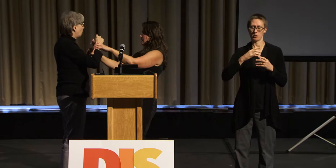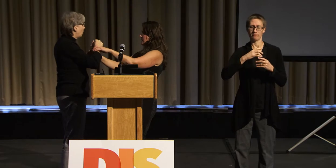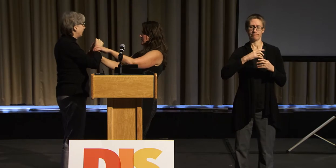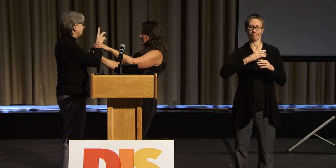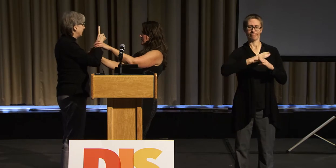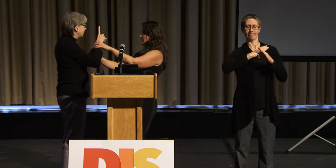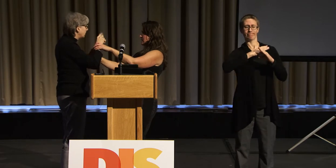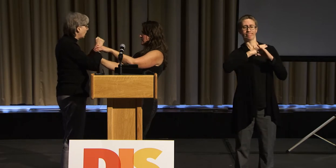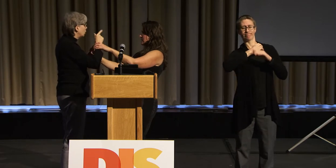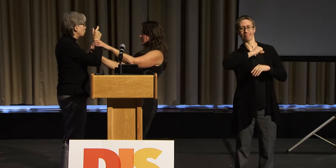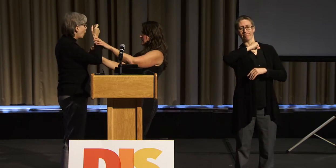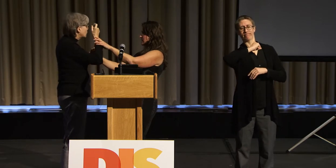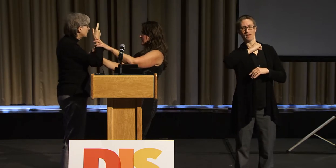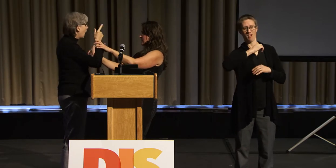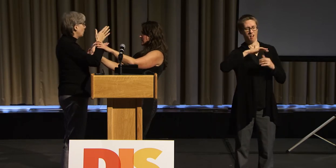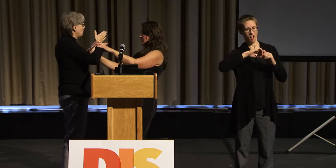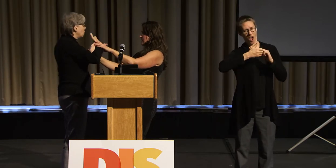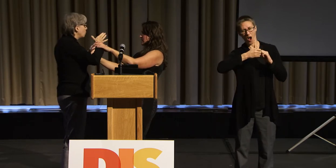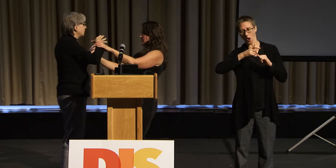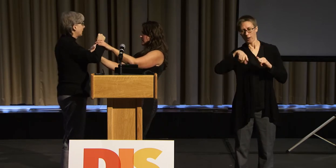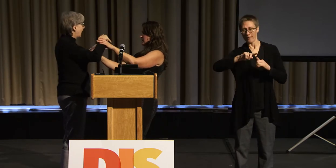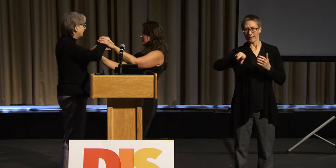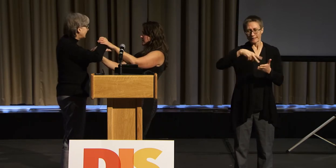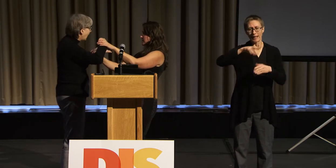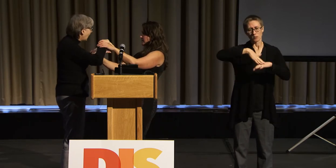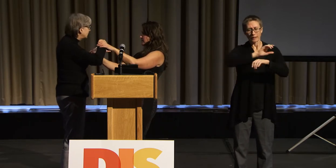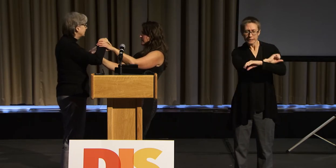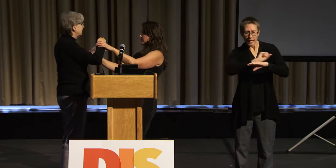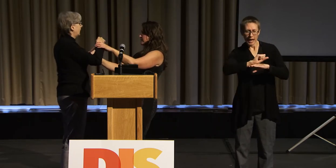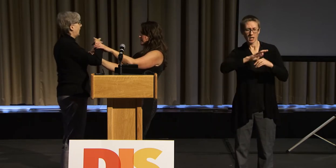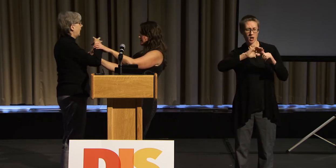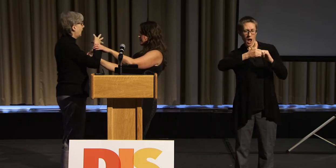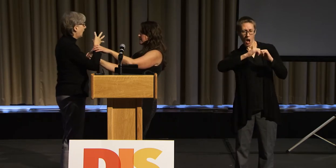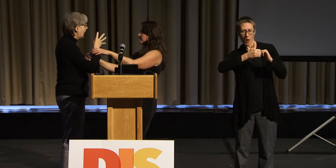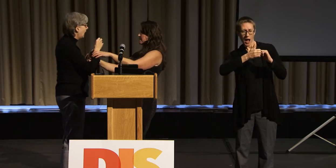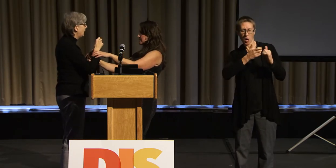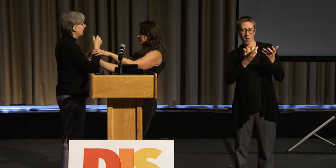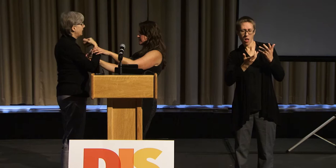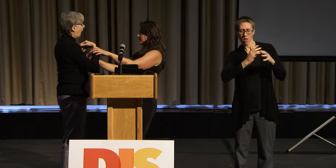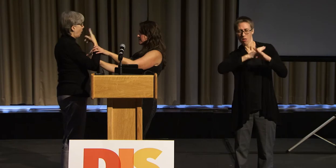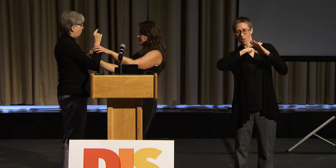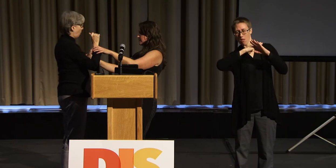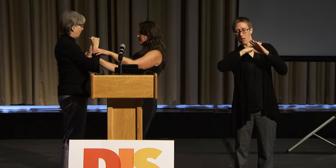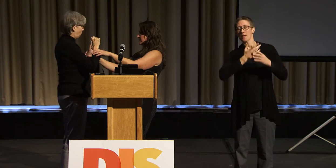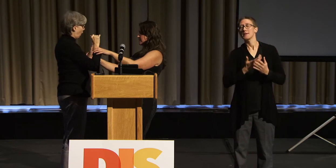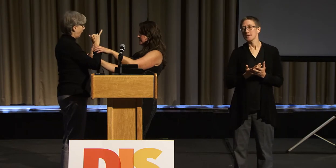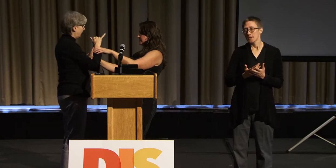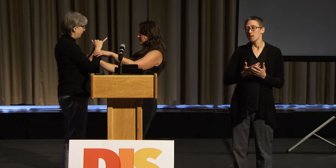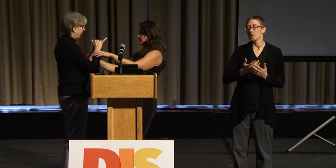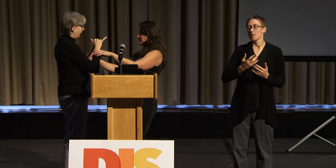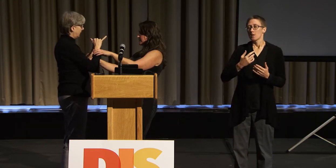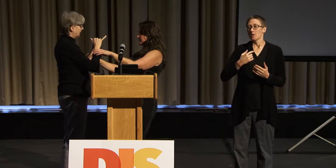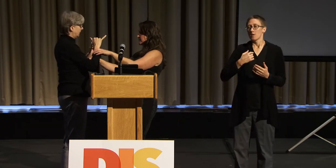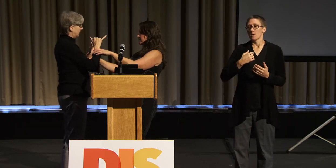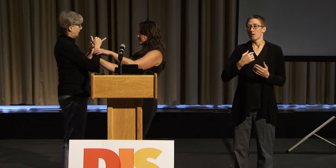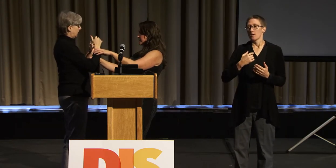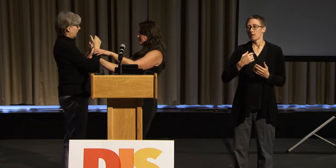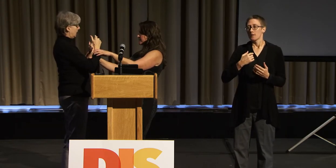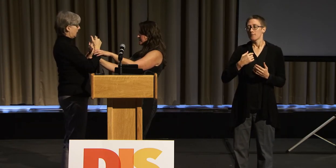And when we did a production that featured-- it was Porgy and Bess--